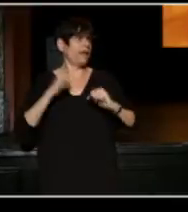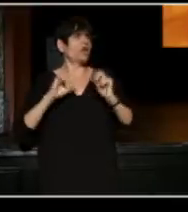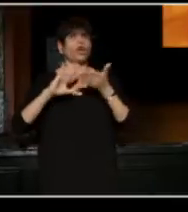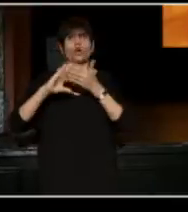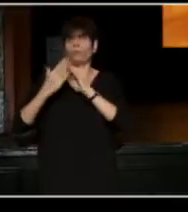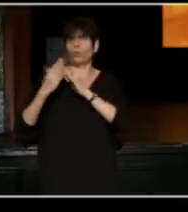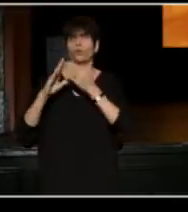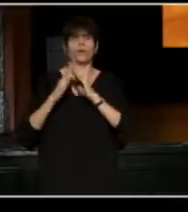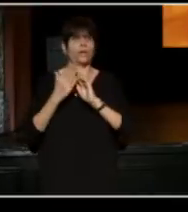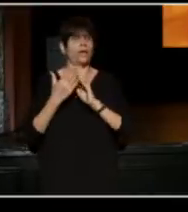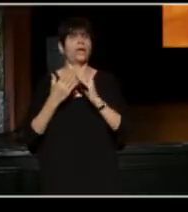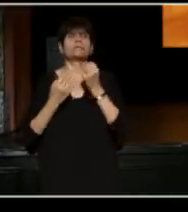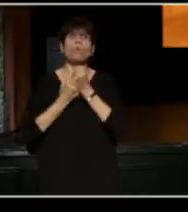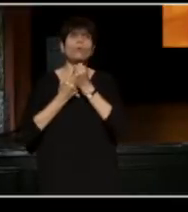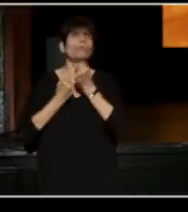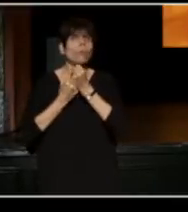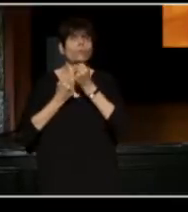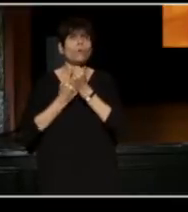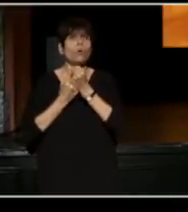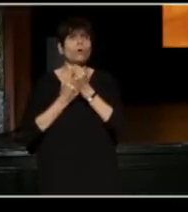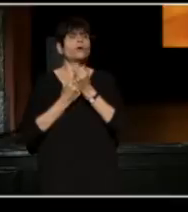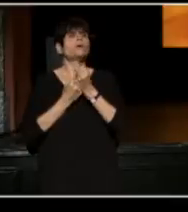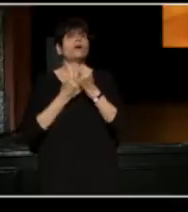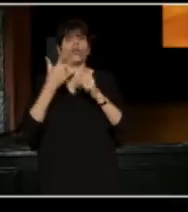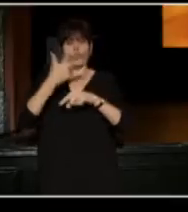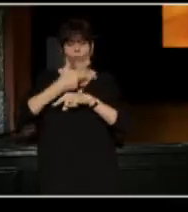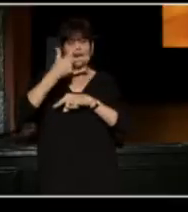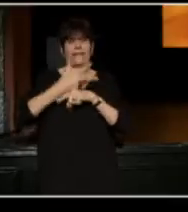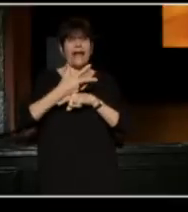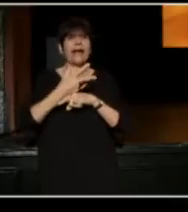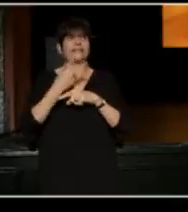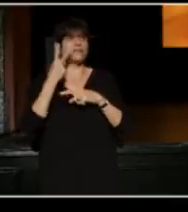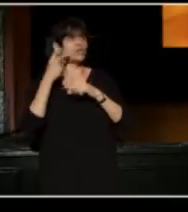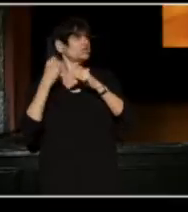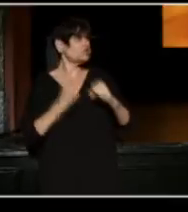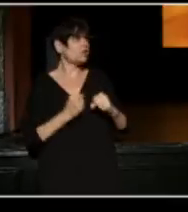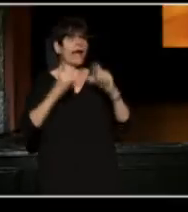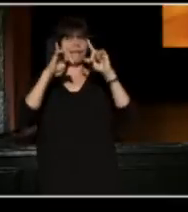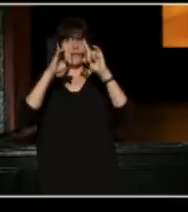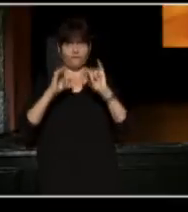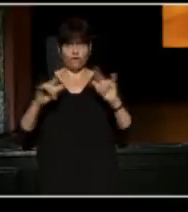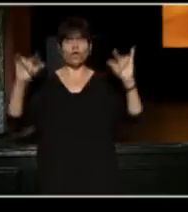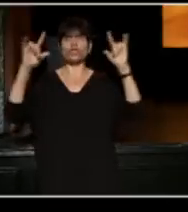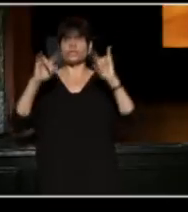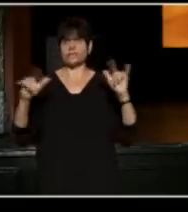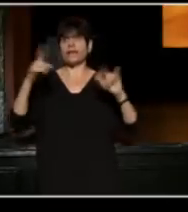Over the next three days, you'll get a small taste of the strength and diversity of this community,